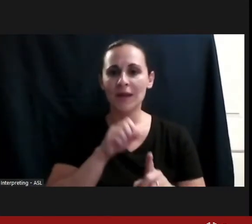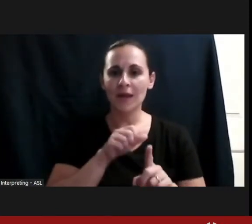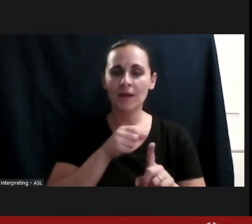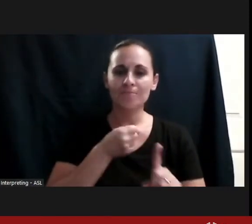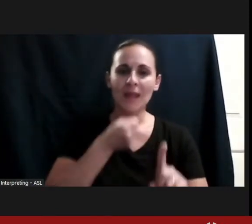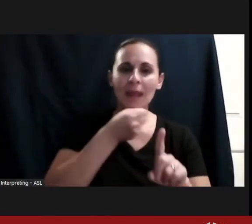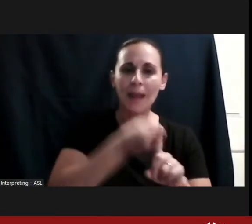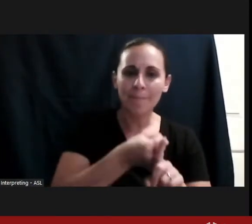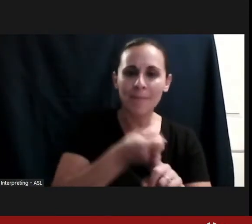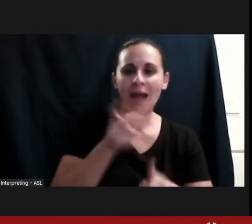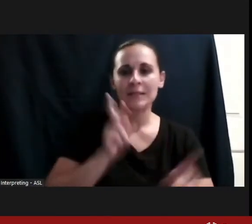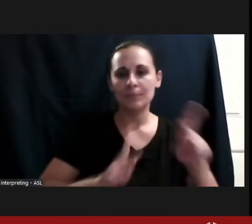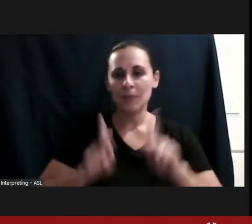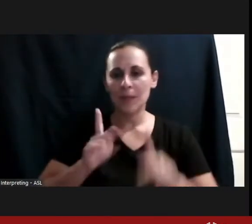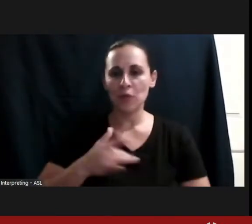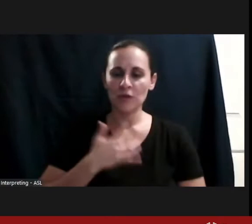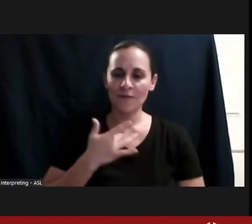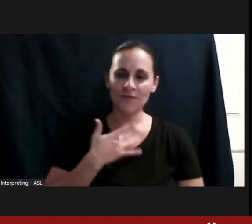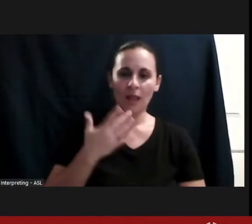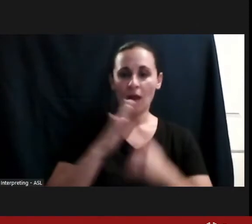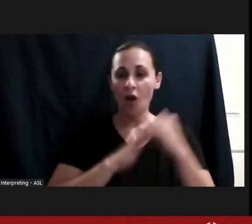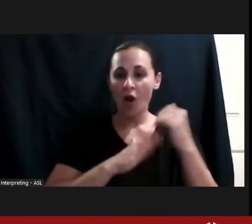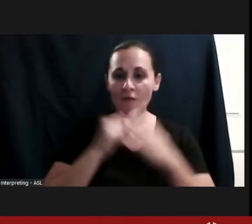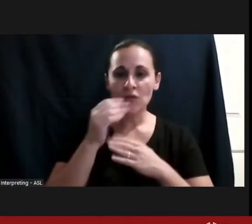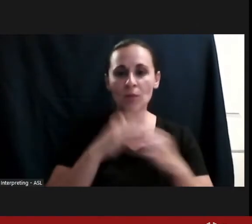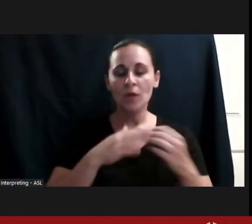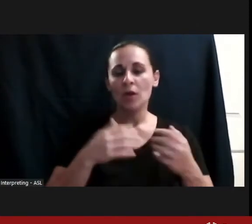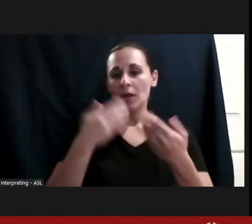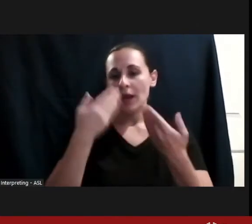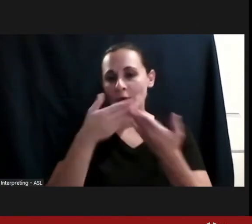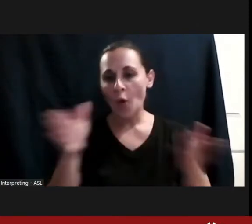feel comfortable in disclosing and understand that they can really focus on their training,